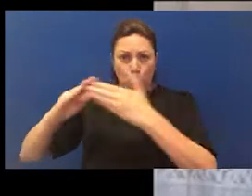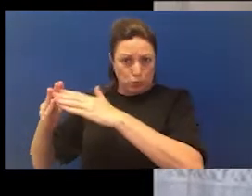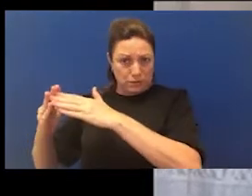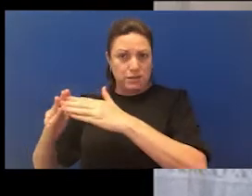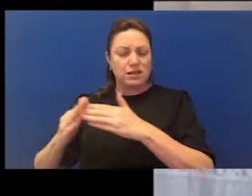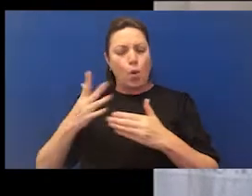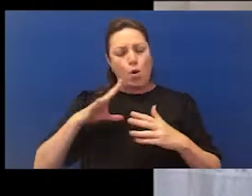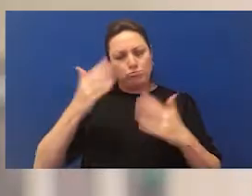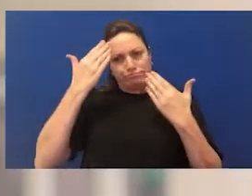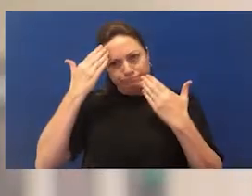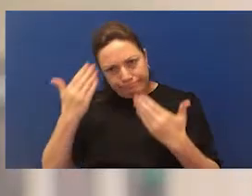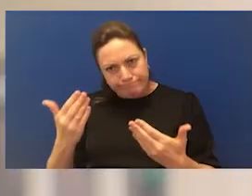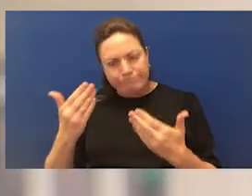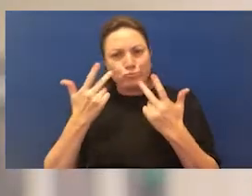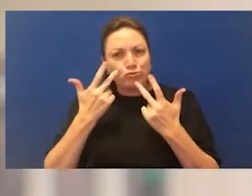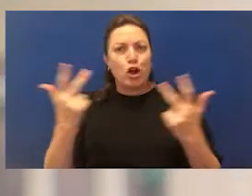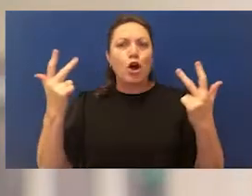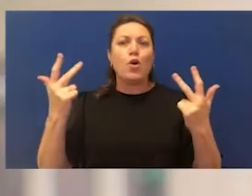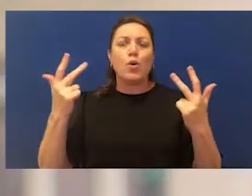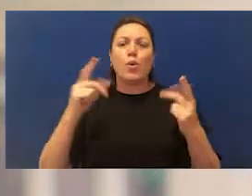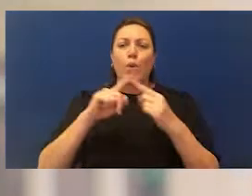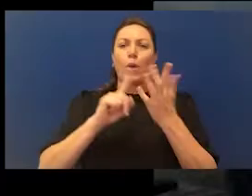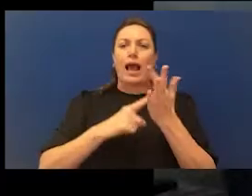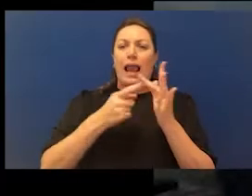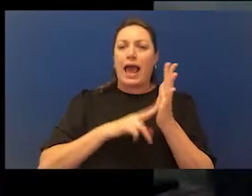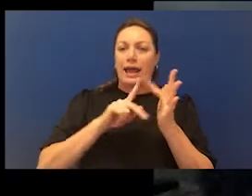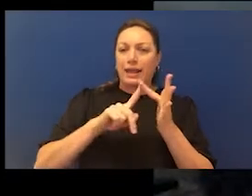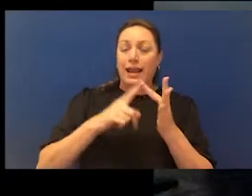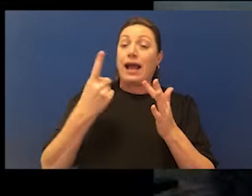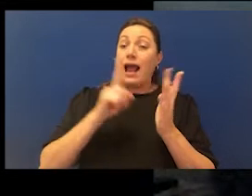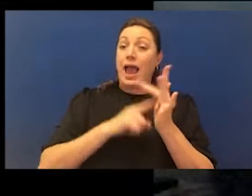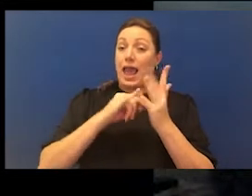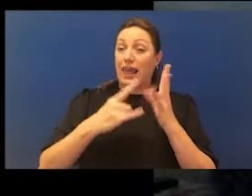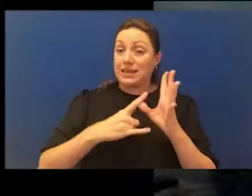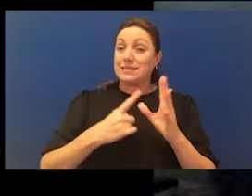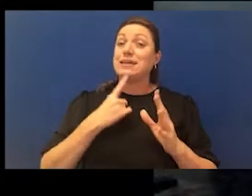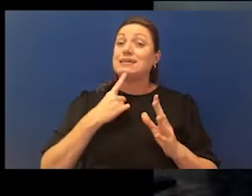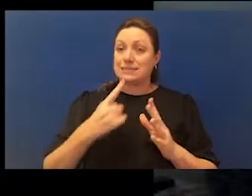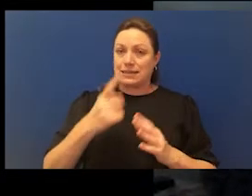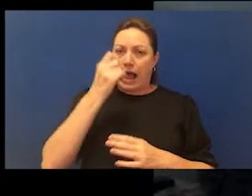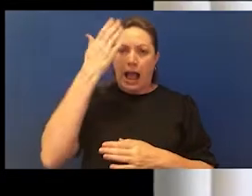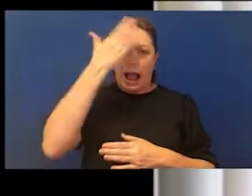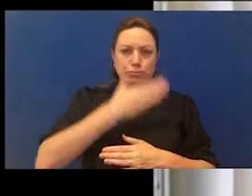and Lisa were very clear that Aboriginal and Torres Strait Islander women would be filmed in their homes, women